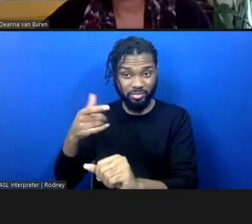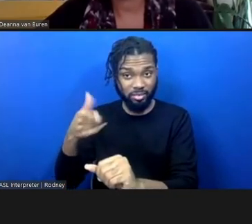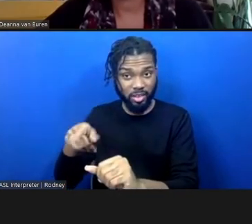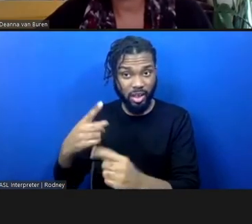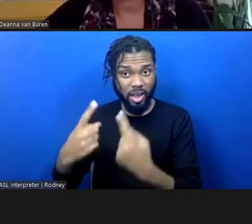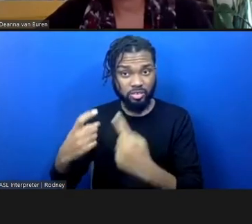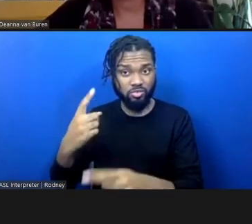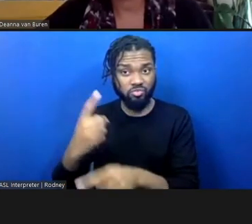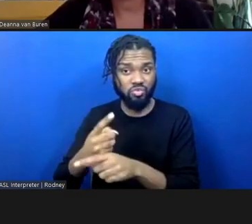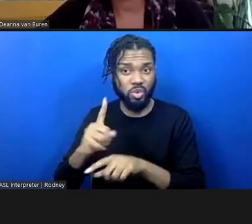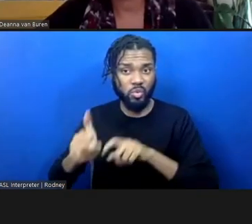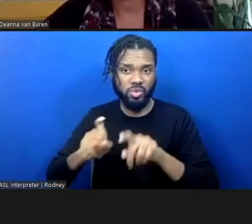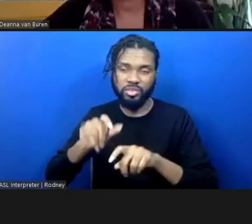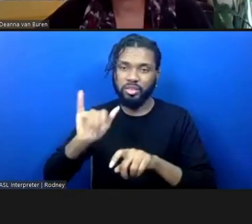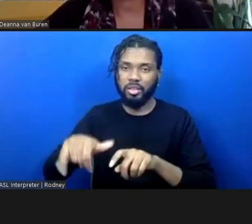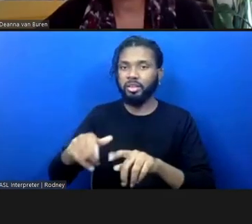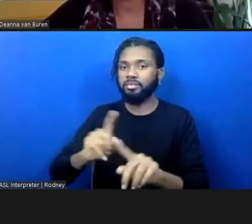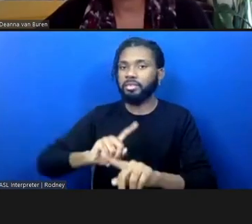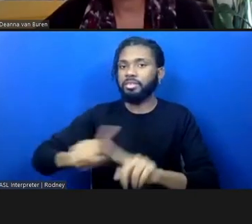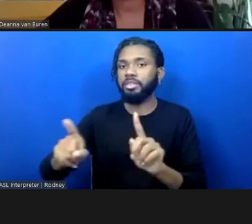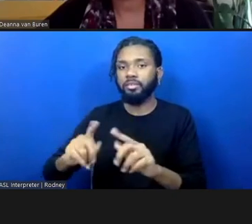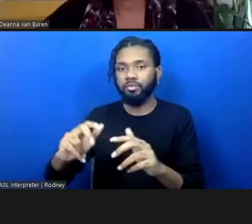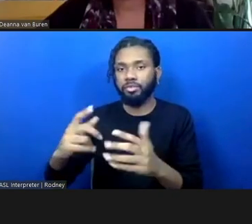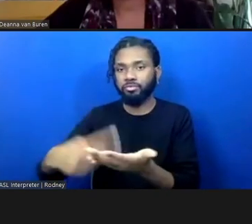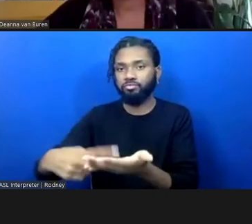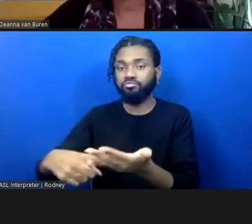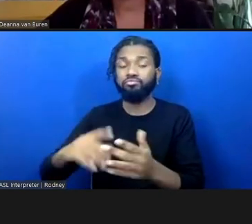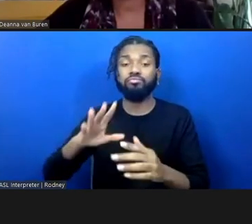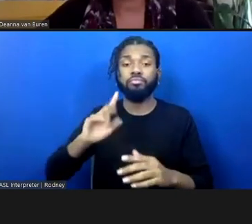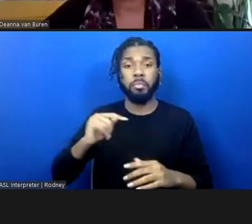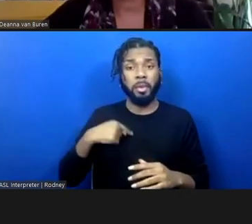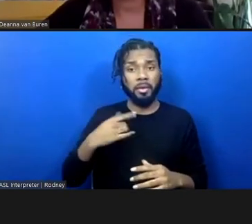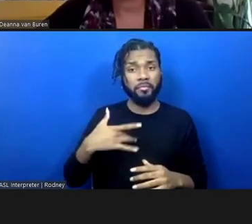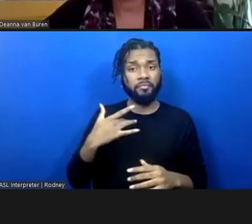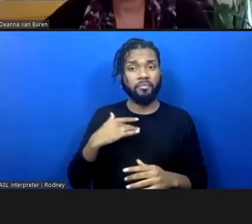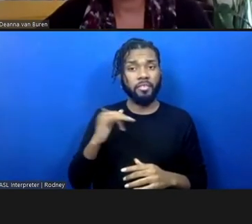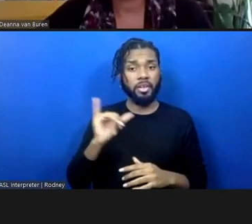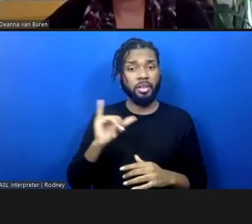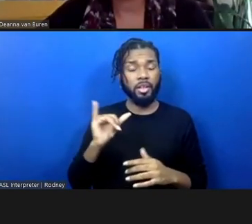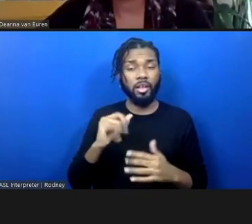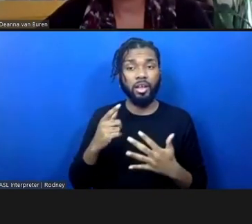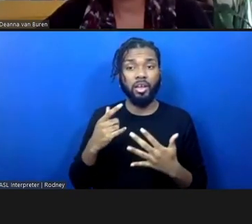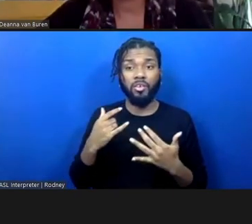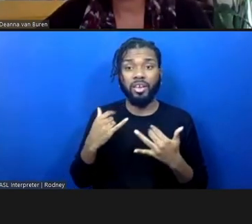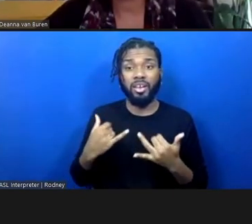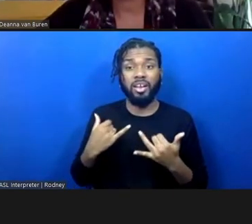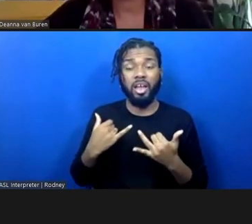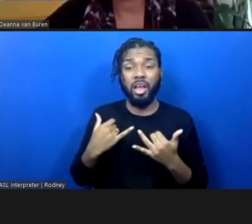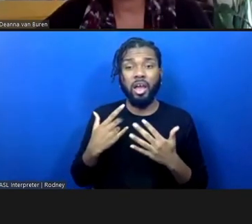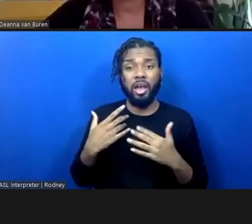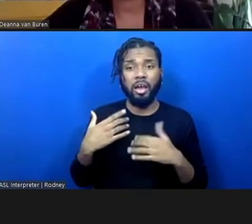But I feel that sort of the edges of what is being asked for in terms of